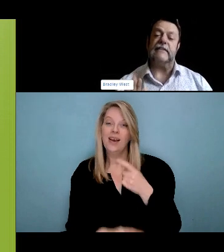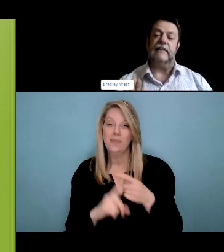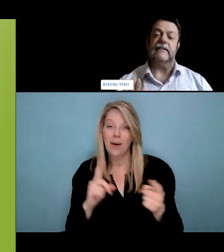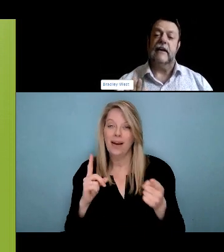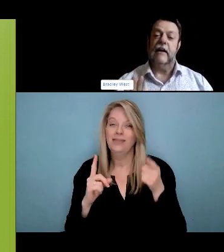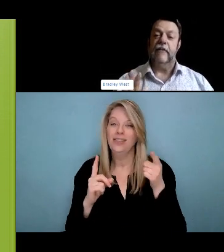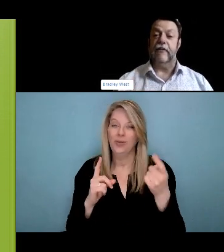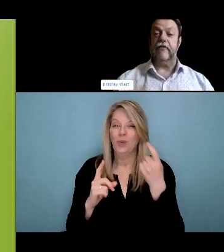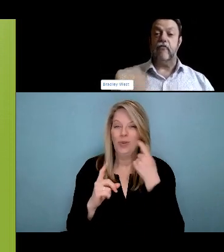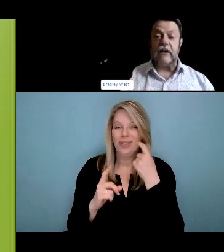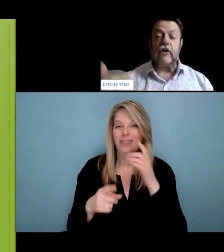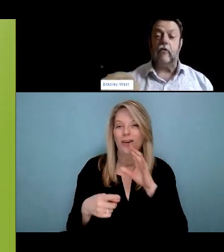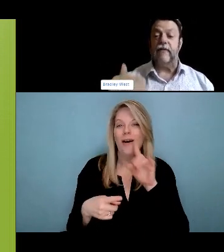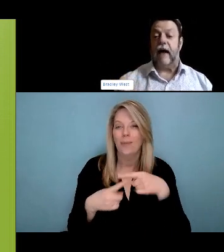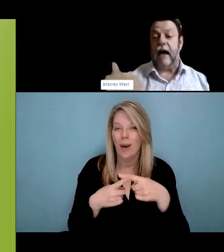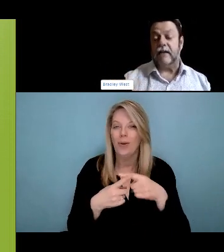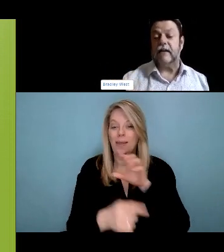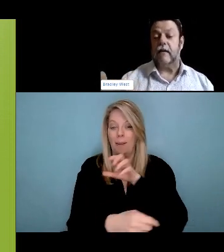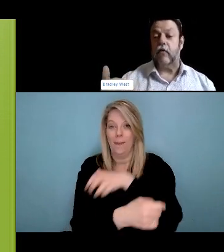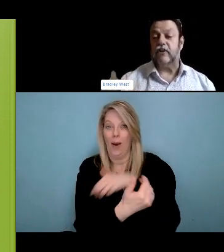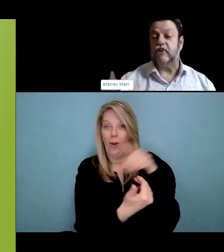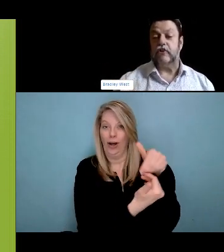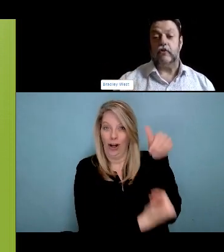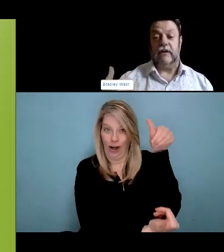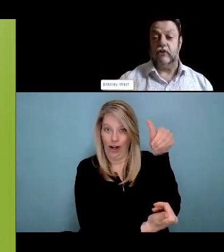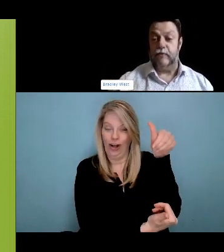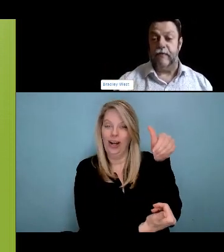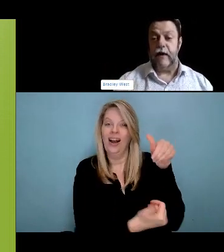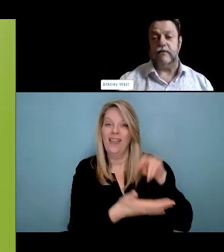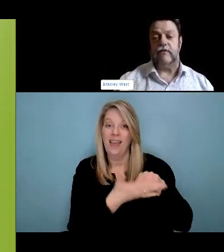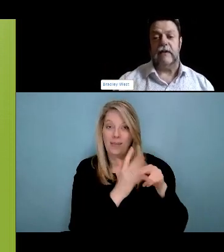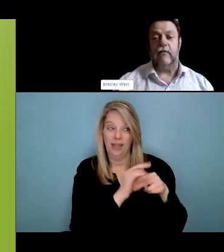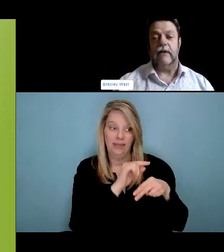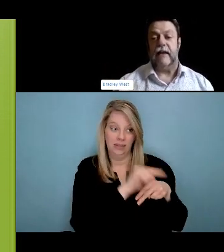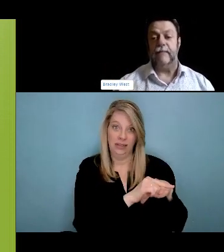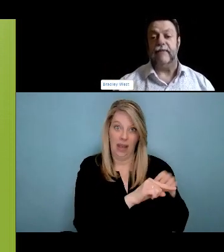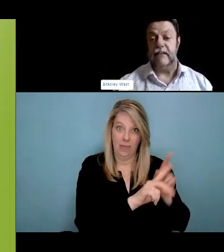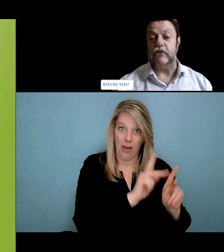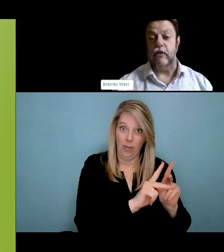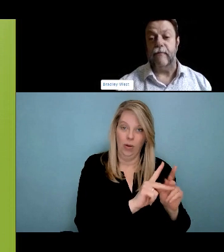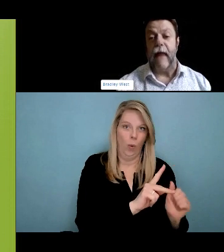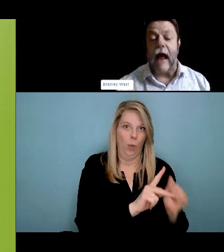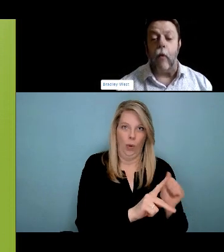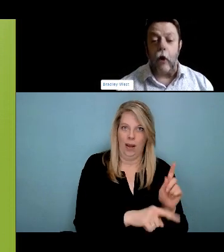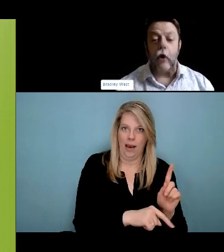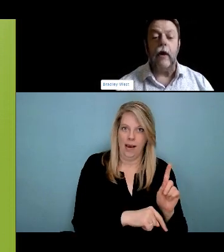Recognizing that using an anti oppression lens means that we start to really target